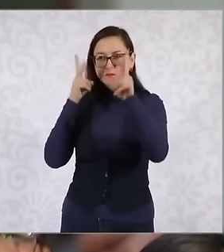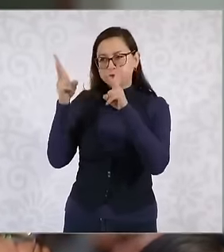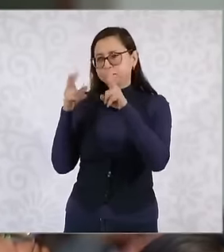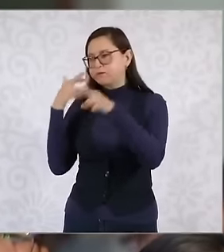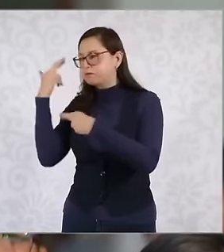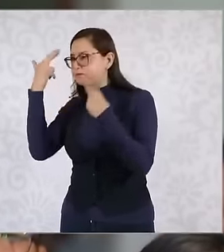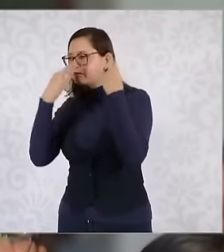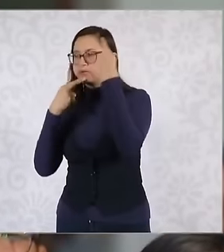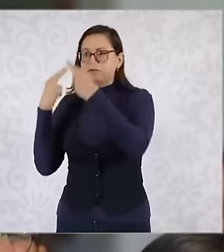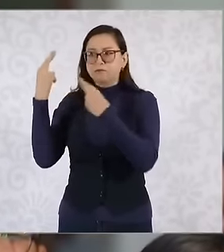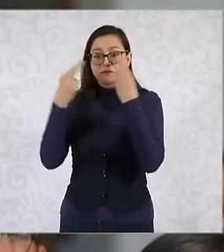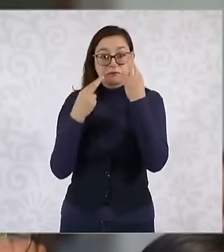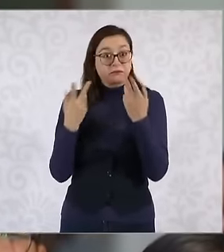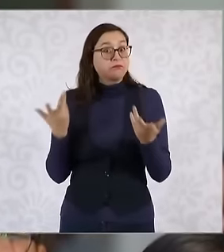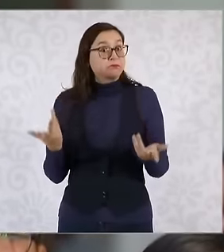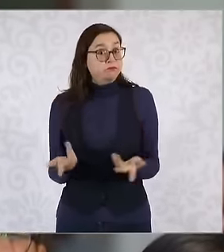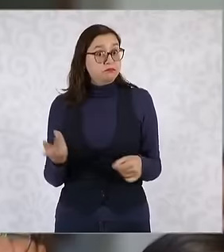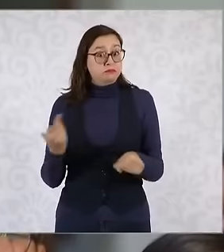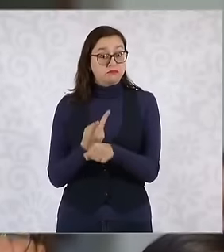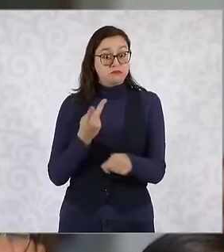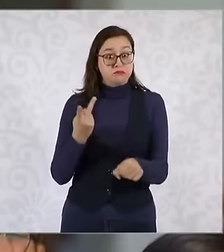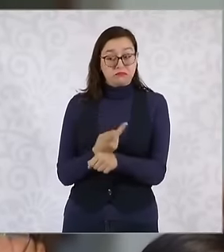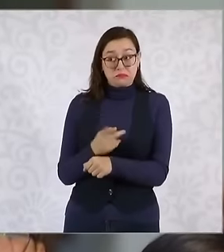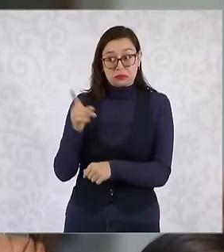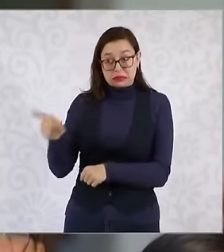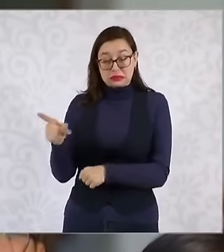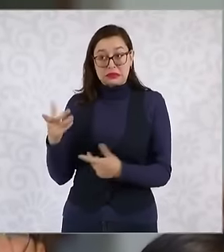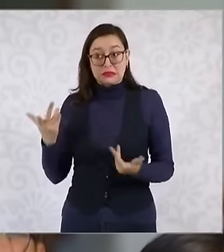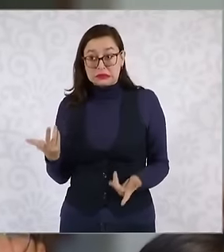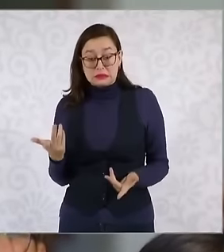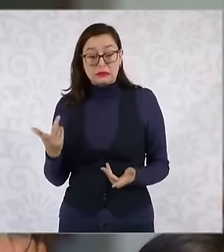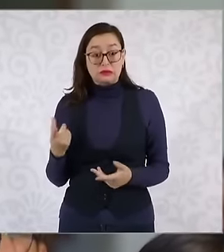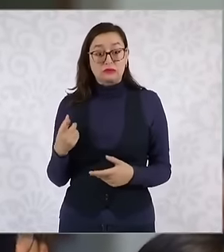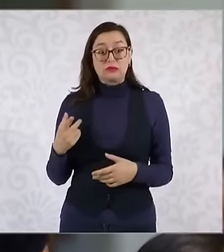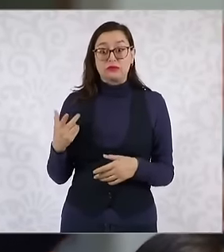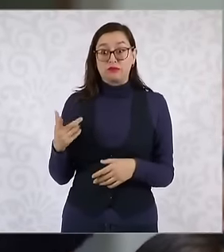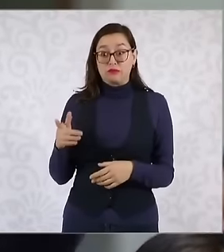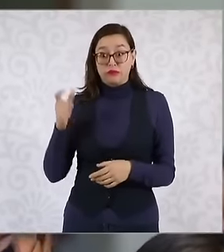damage caused by the hurricane. Yom is now not only a Guerrero, there are also